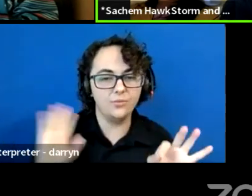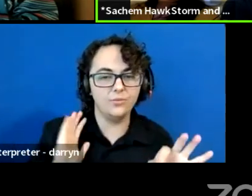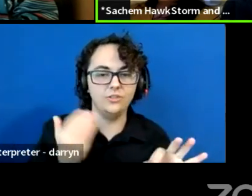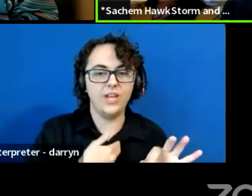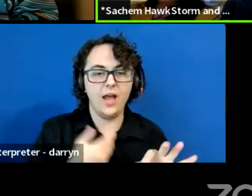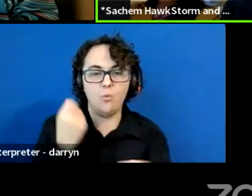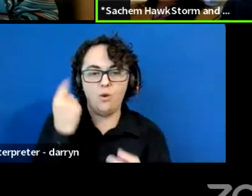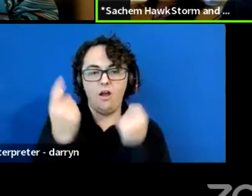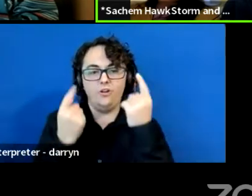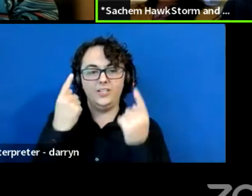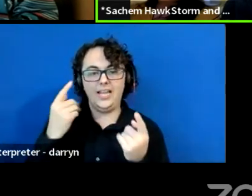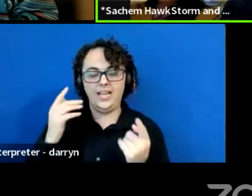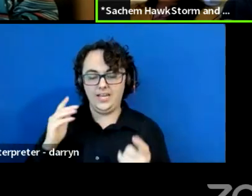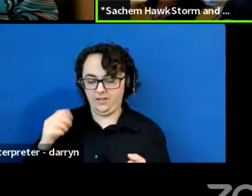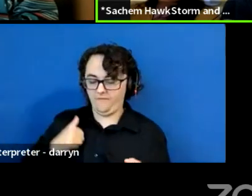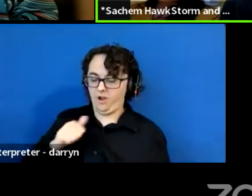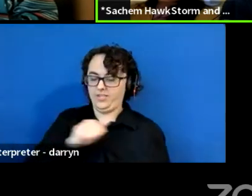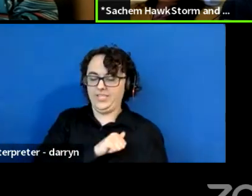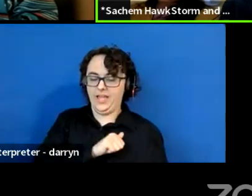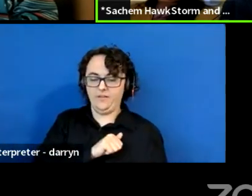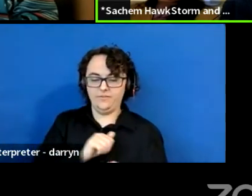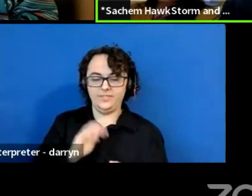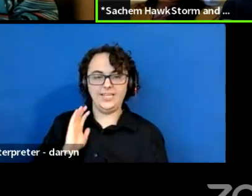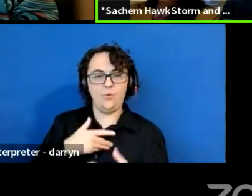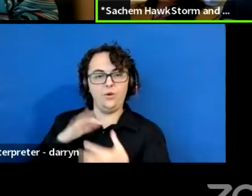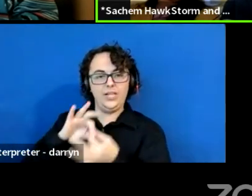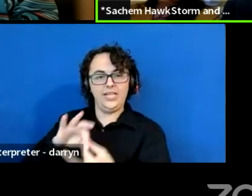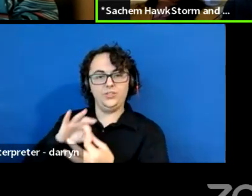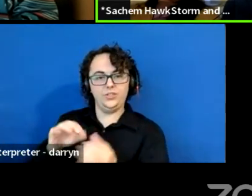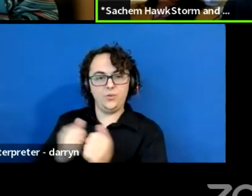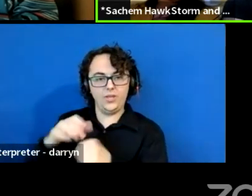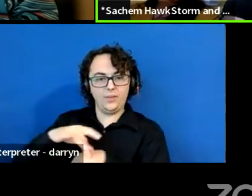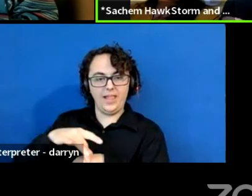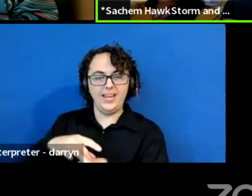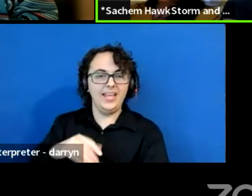And this didn't just happen to us here in Brazil or in New York.